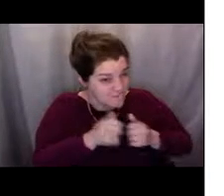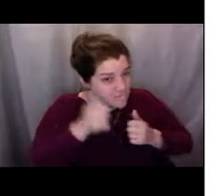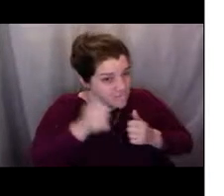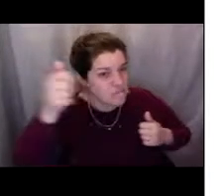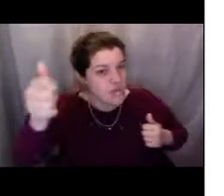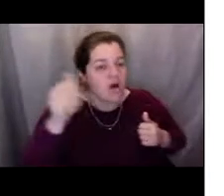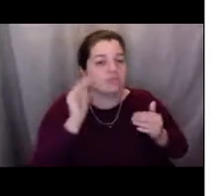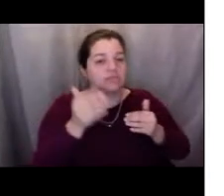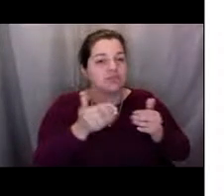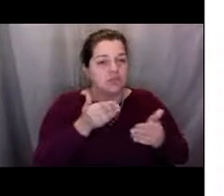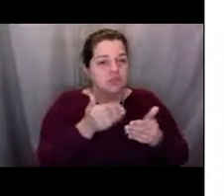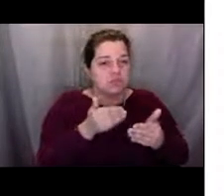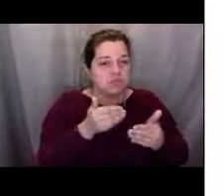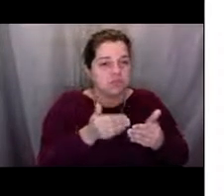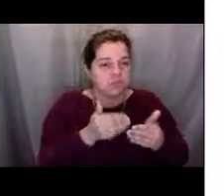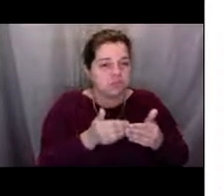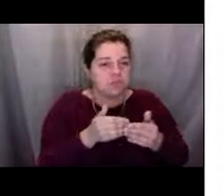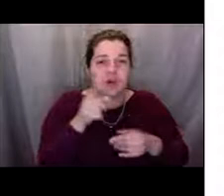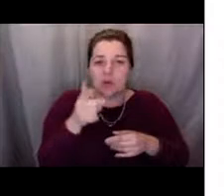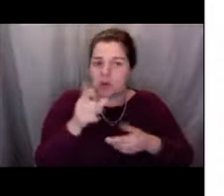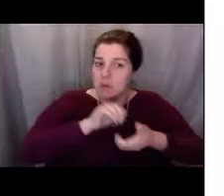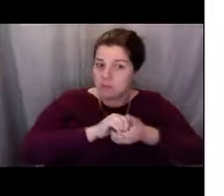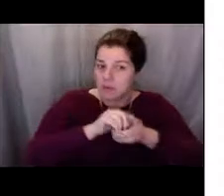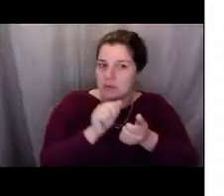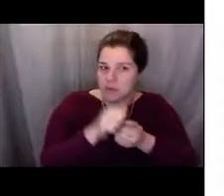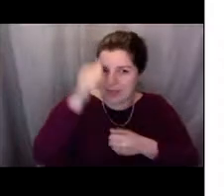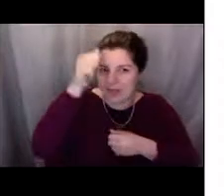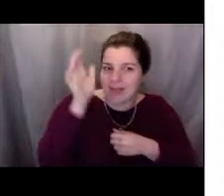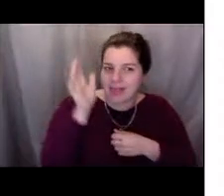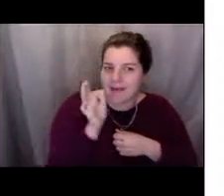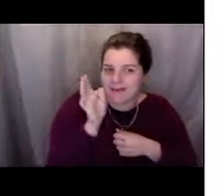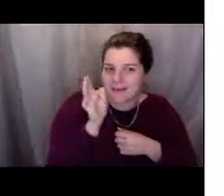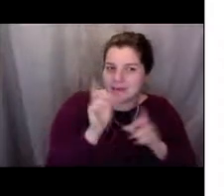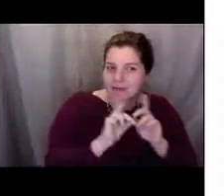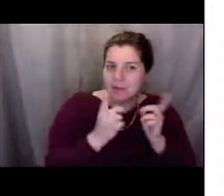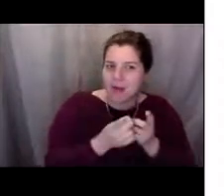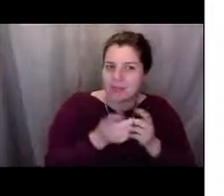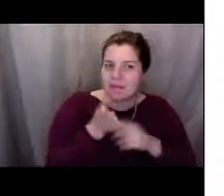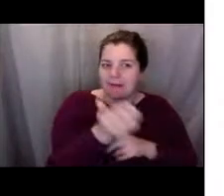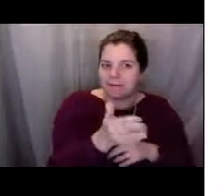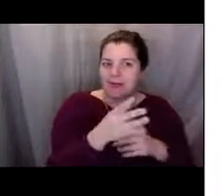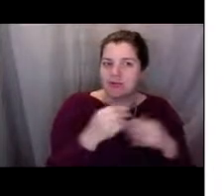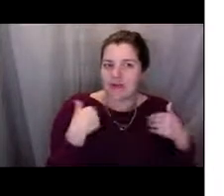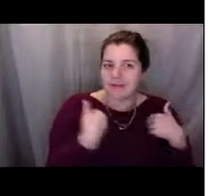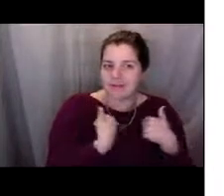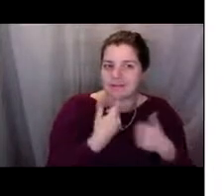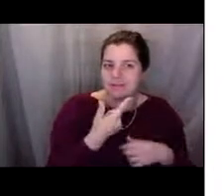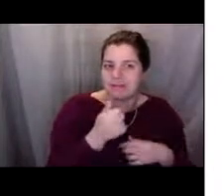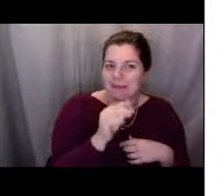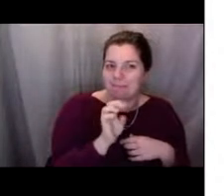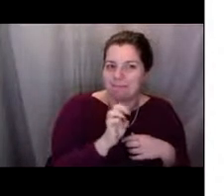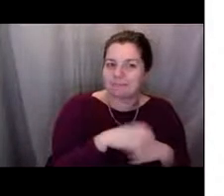in partnership with the Alaska Department of Fish and Game. We do, we love our state partners.